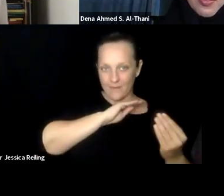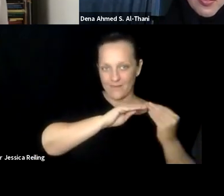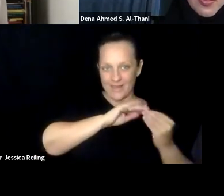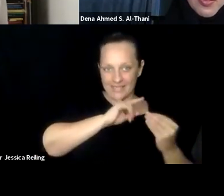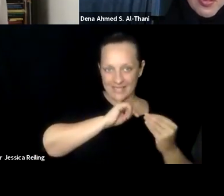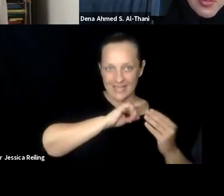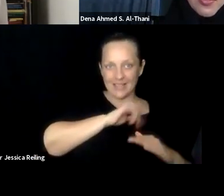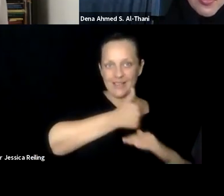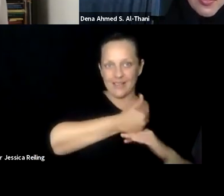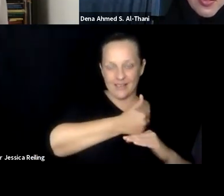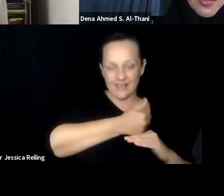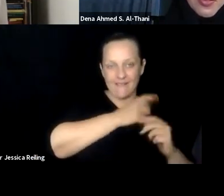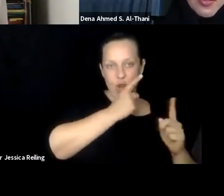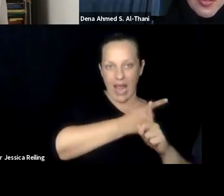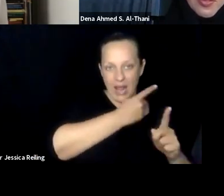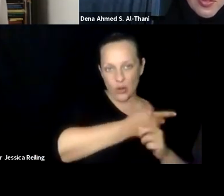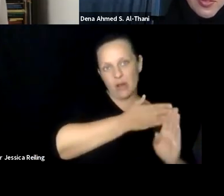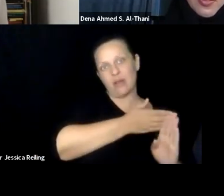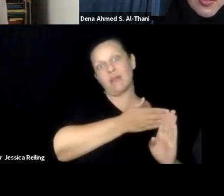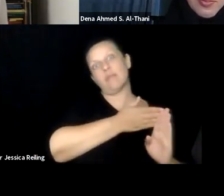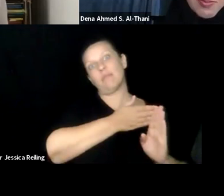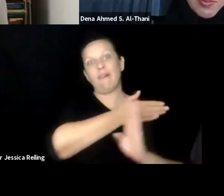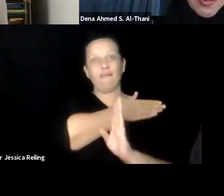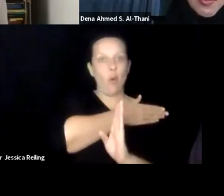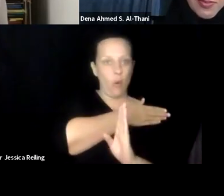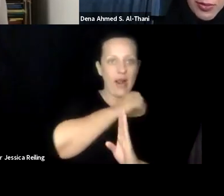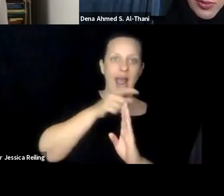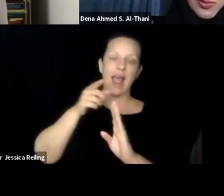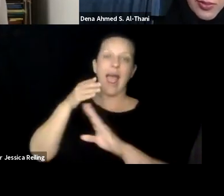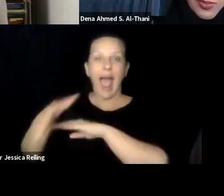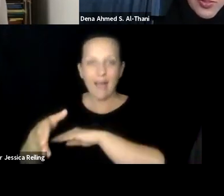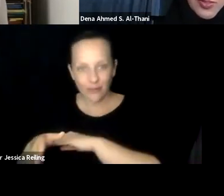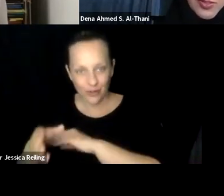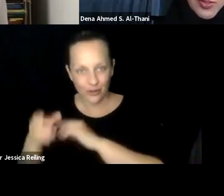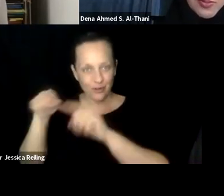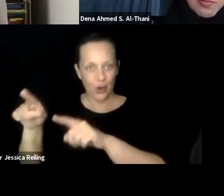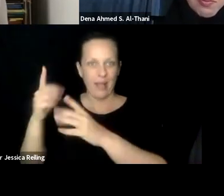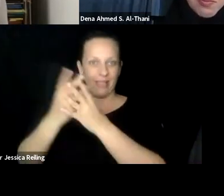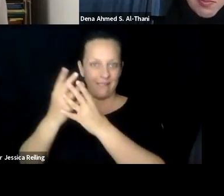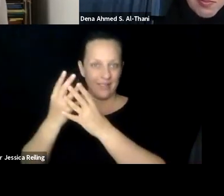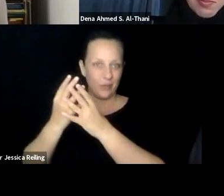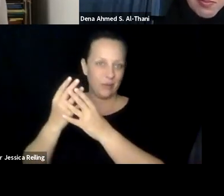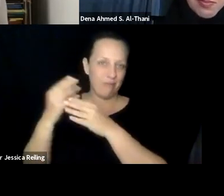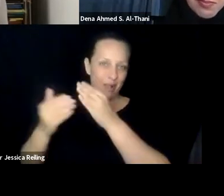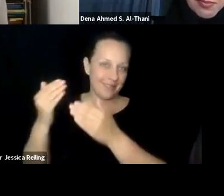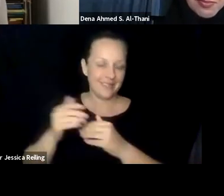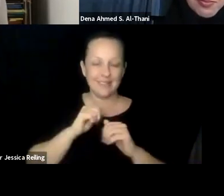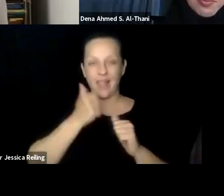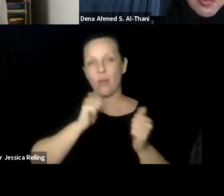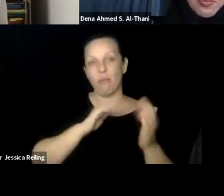the final answer. But they actually get to learn there are lots of different approaches with different levels of accuracy as one of the